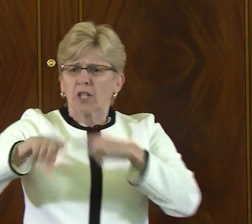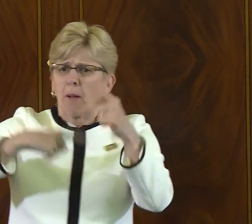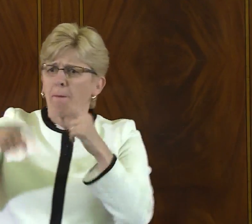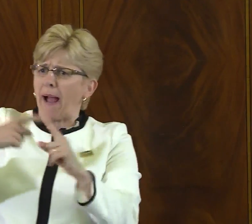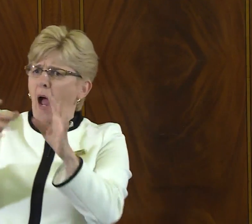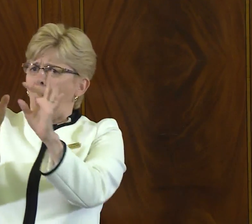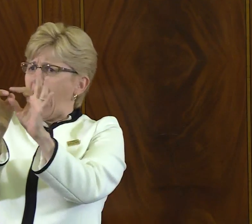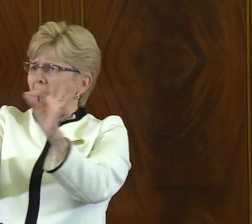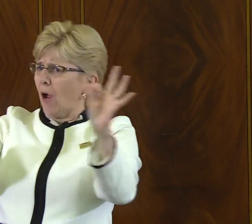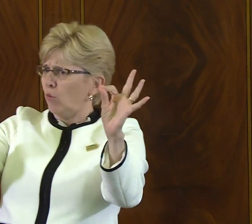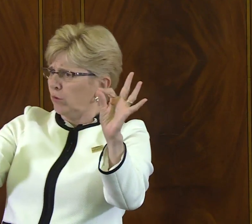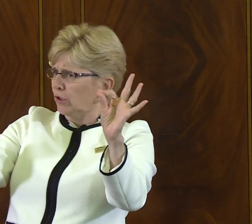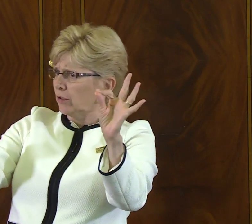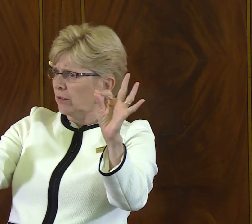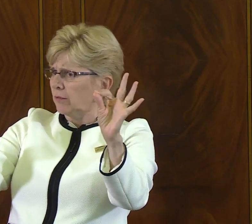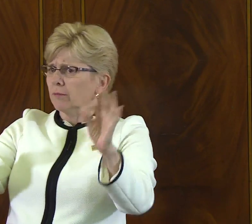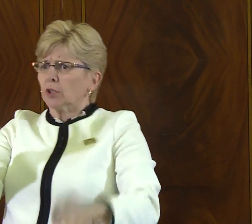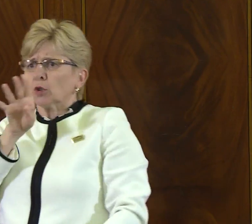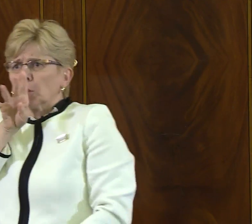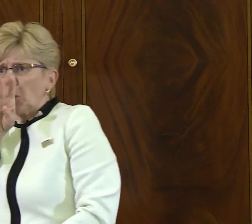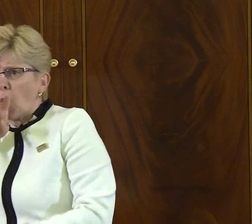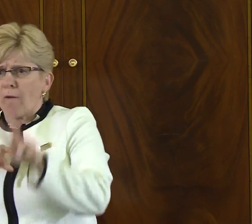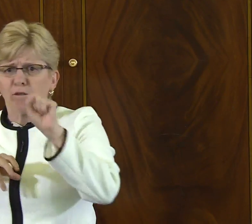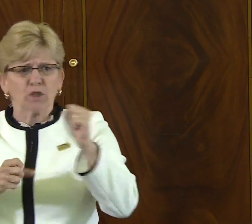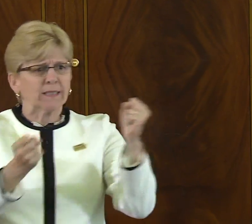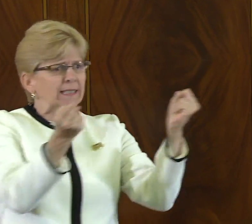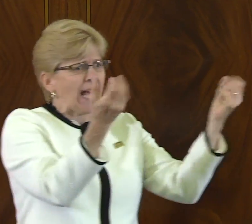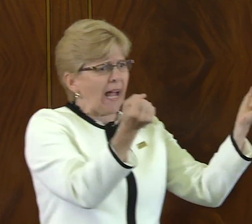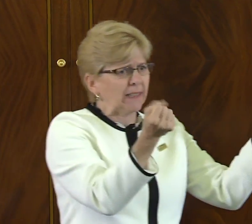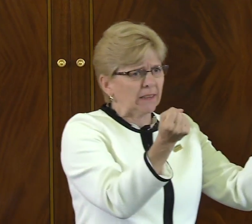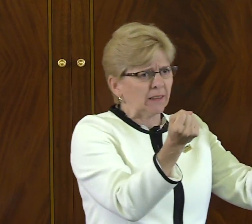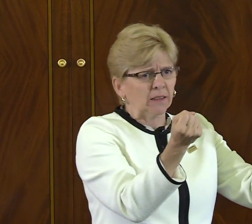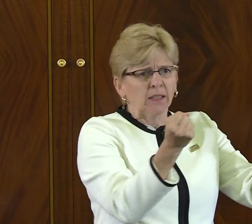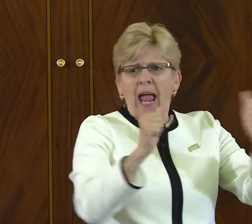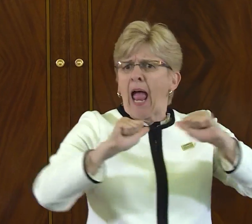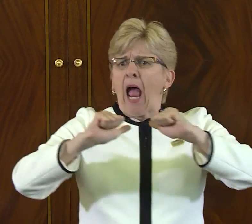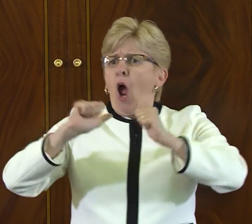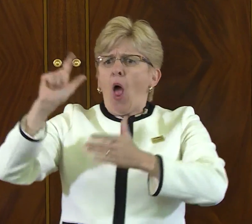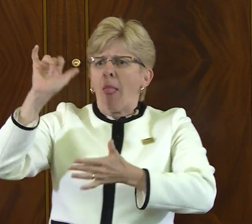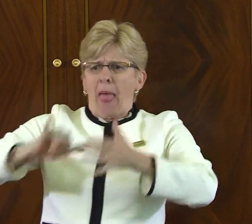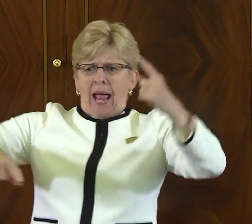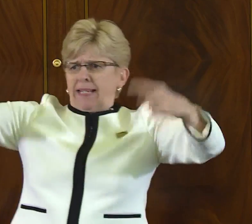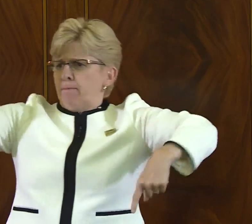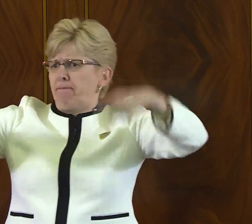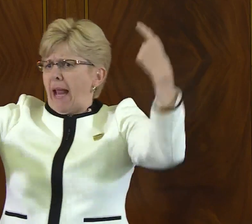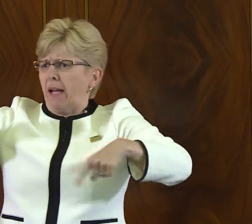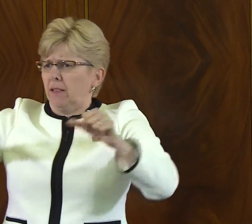So all of this to say still leaves the question of language, spoken language versus sign language,